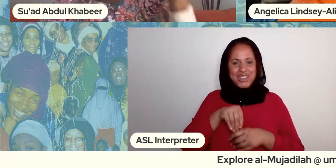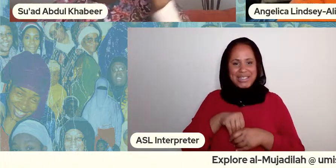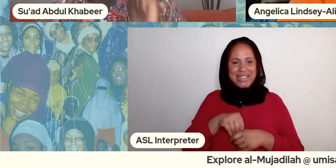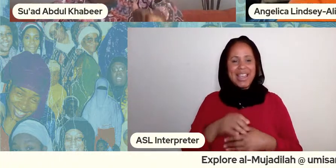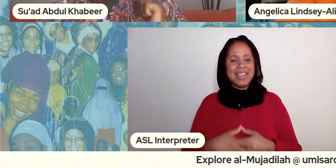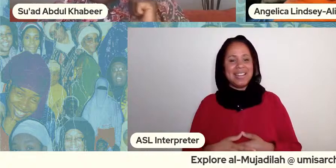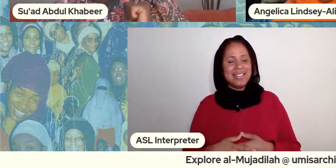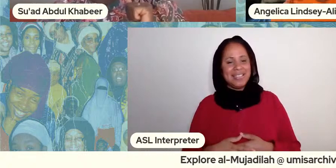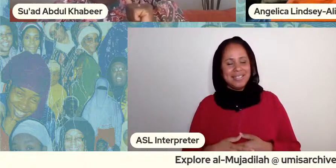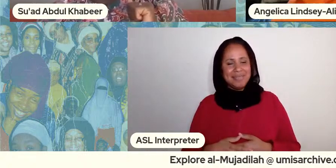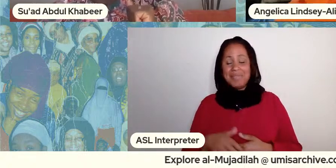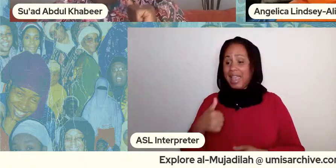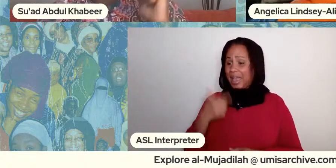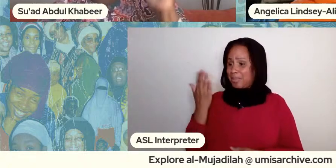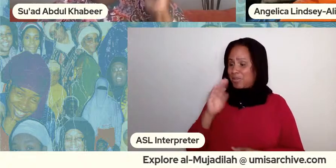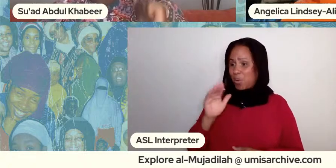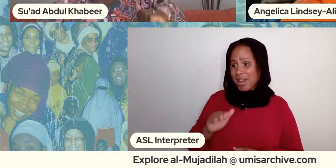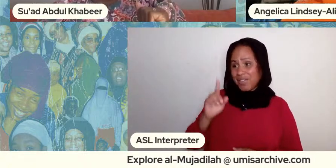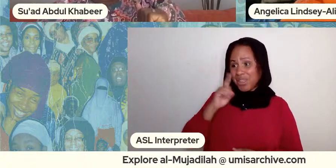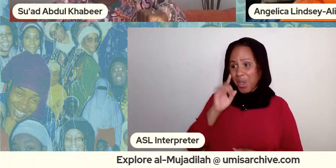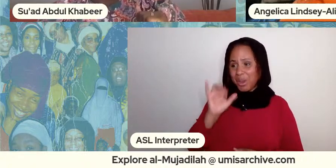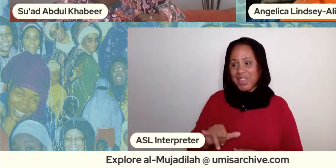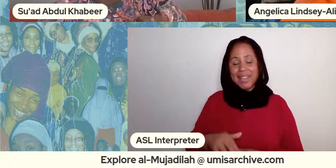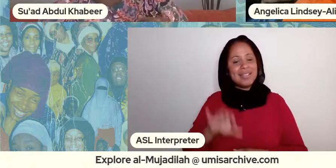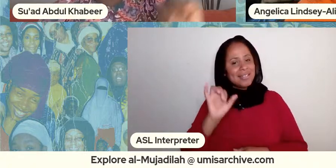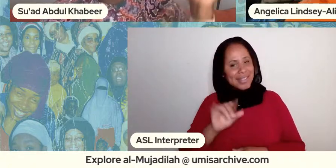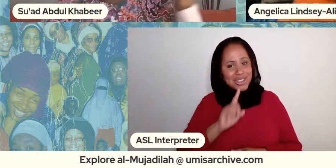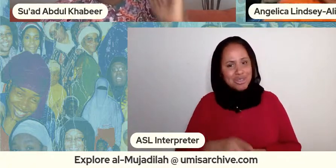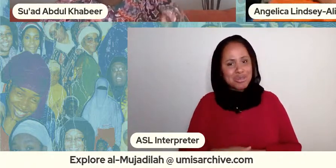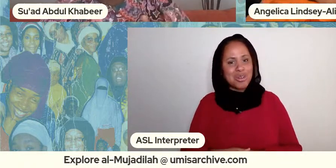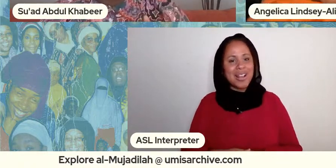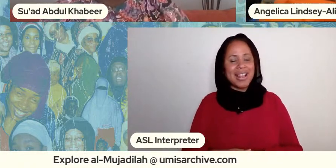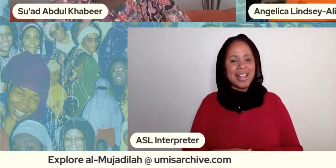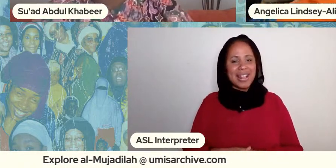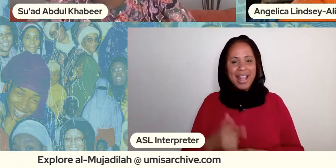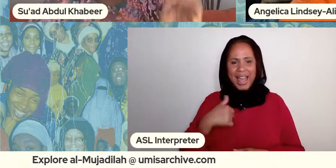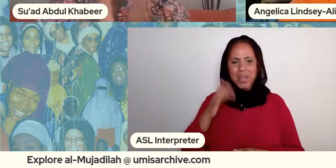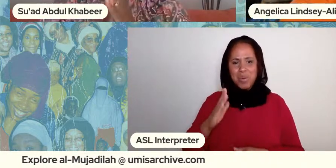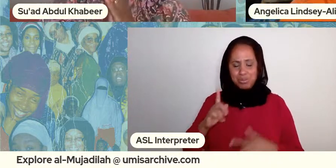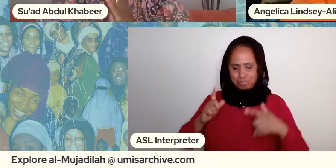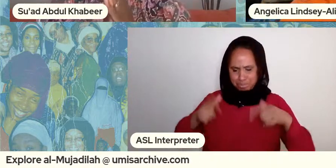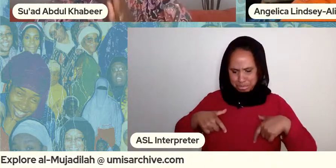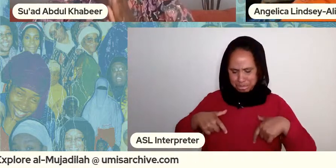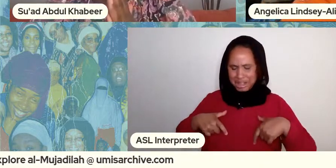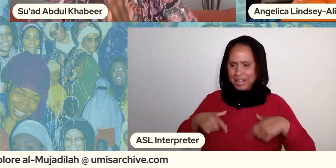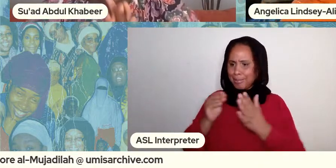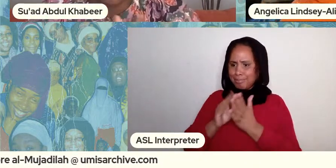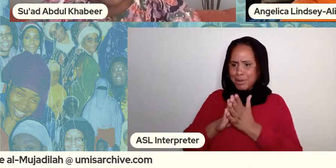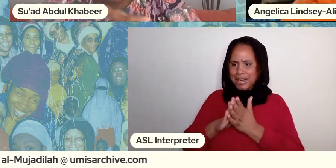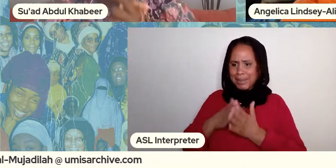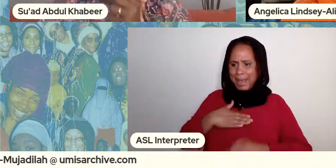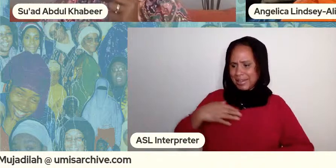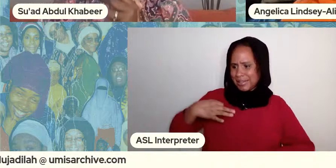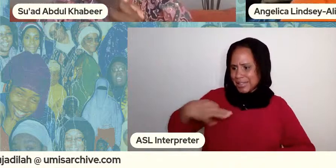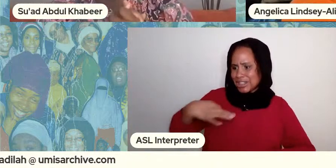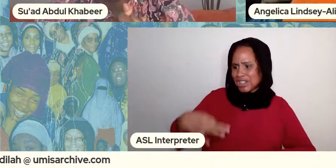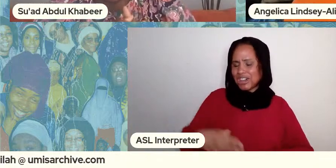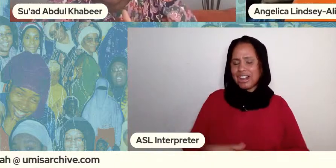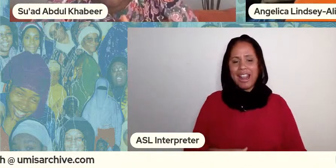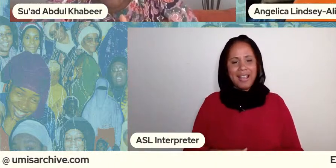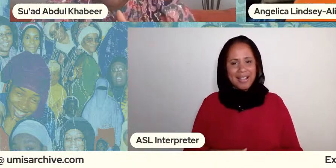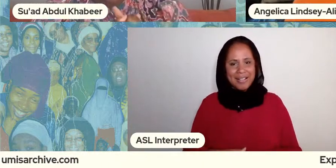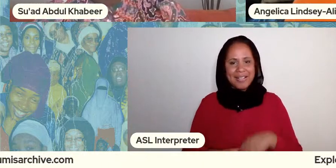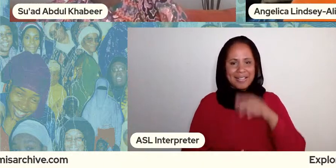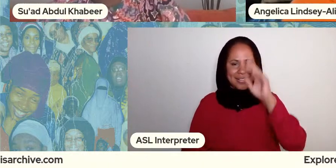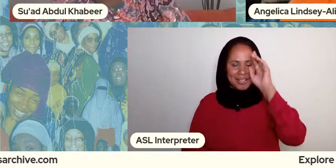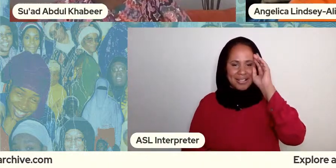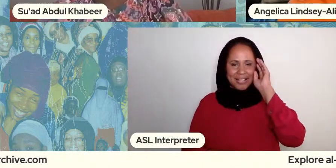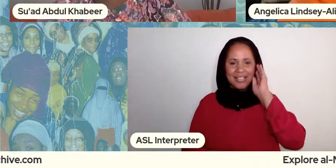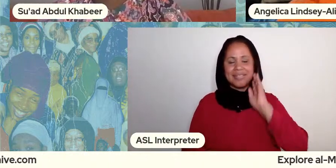that's a quotable Angelica! ...I'ma put that on a t-shirt! And you know Iove a t-shirt!